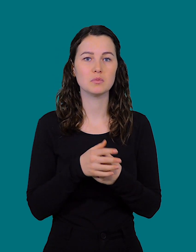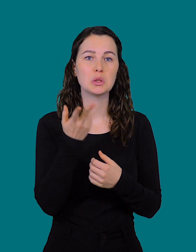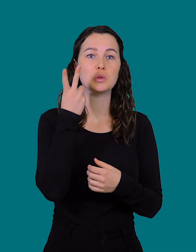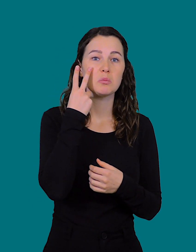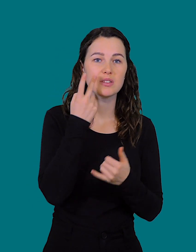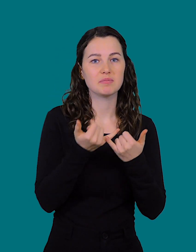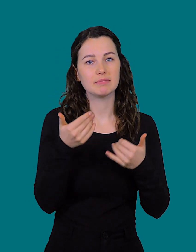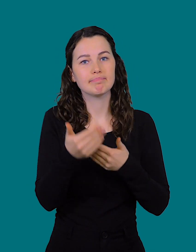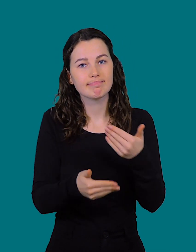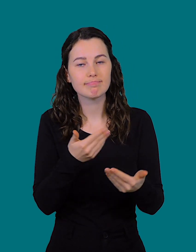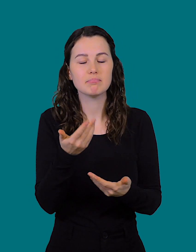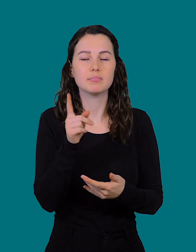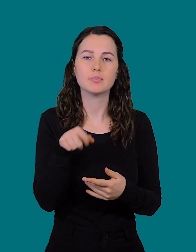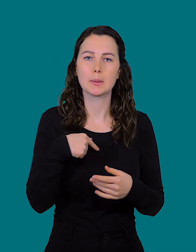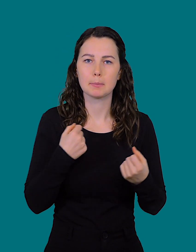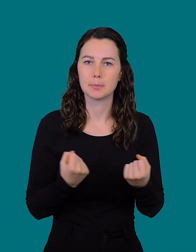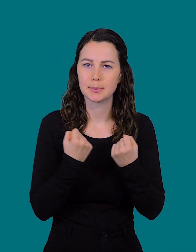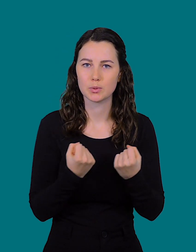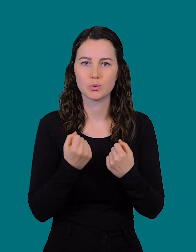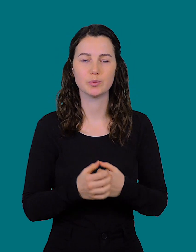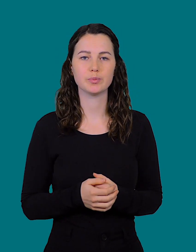We'll see, but she has to keep trying.